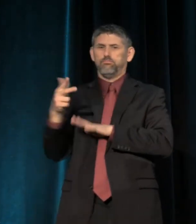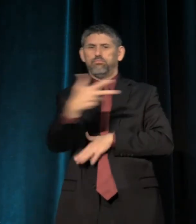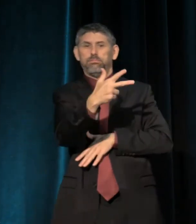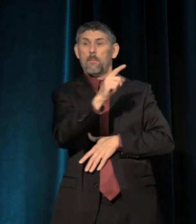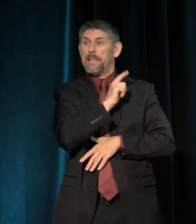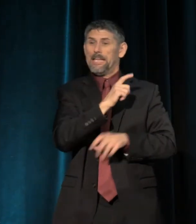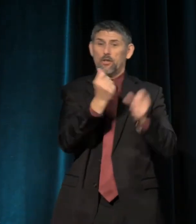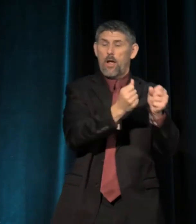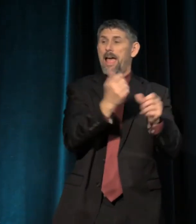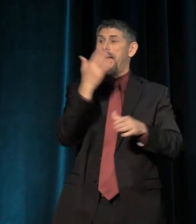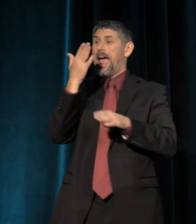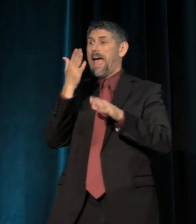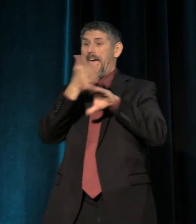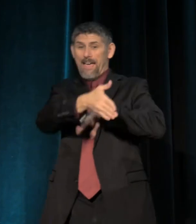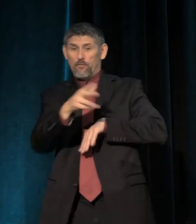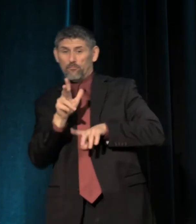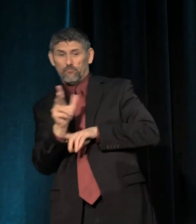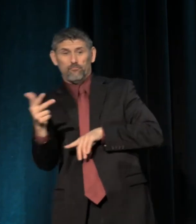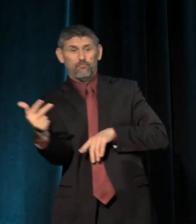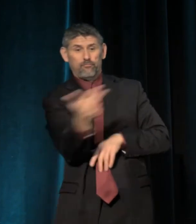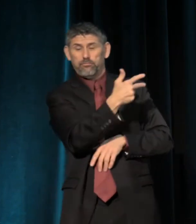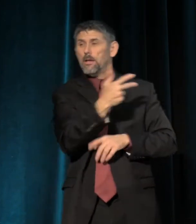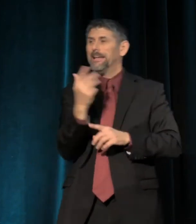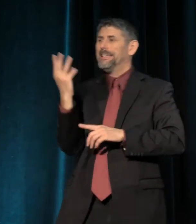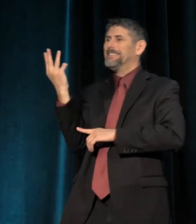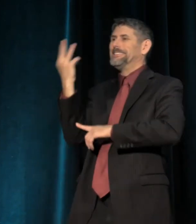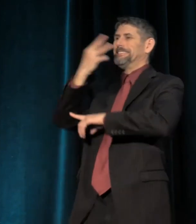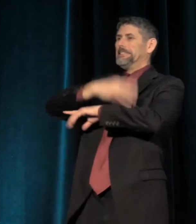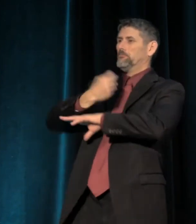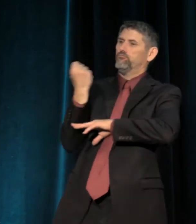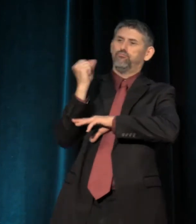And after the car was gone, a six-day uprising began.